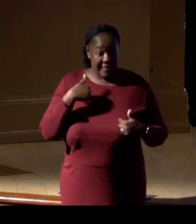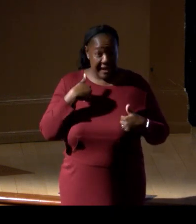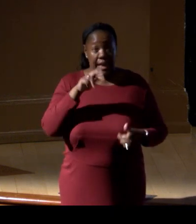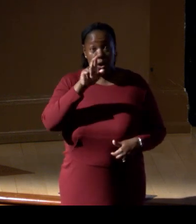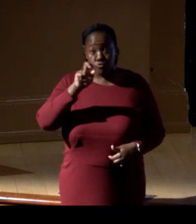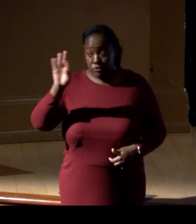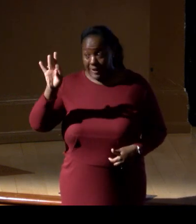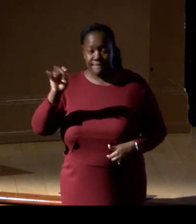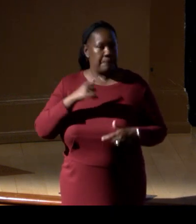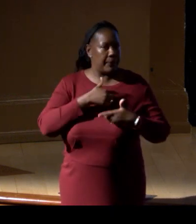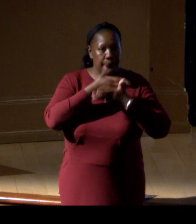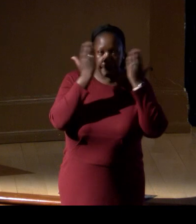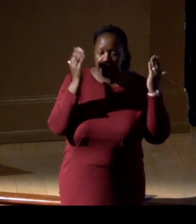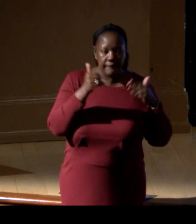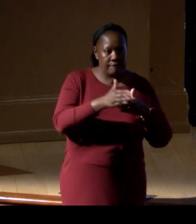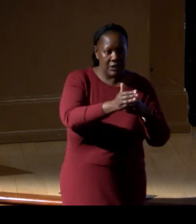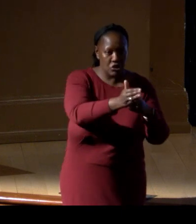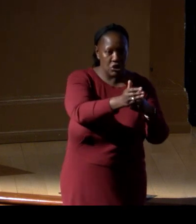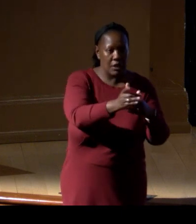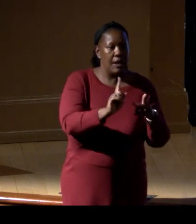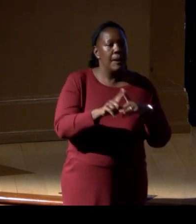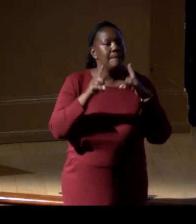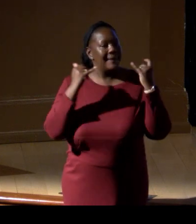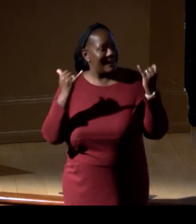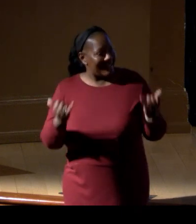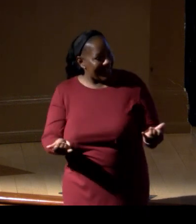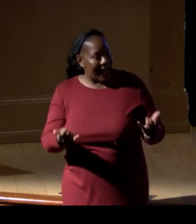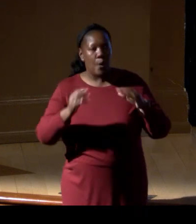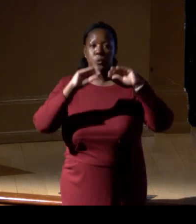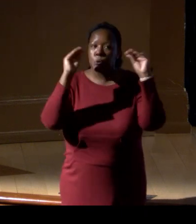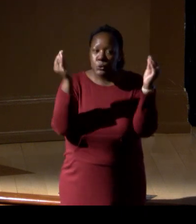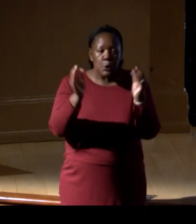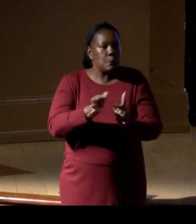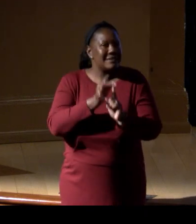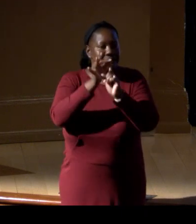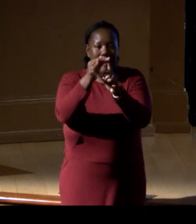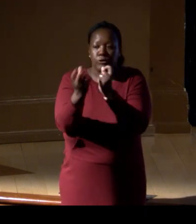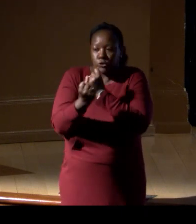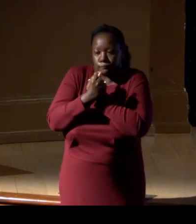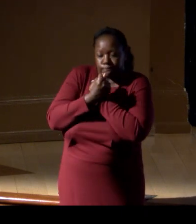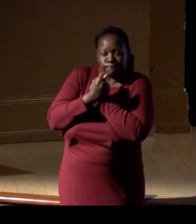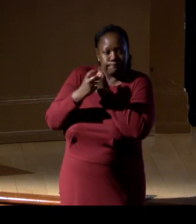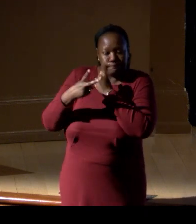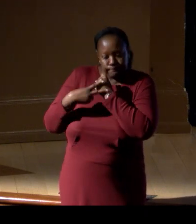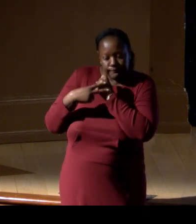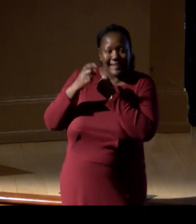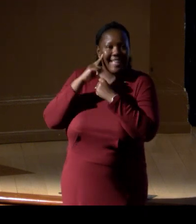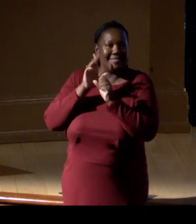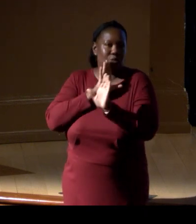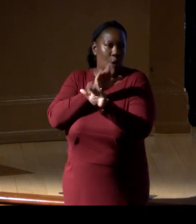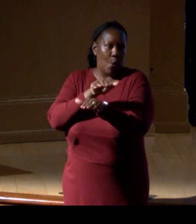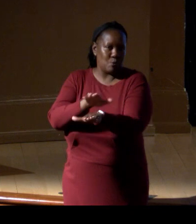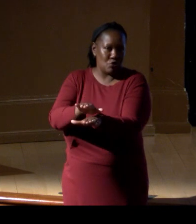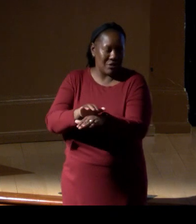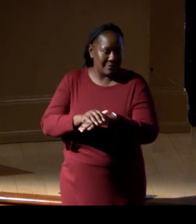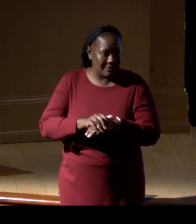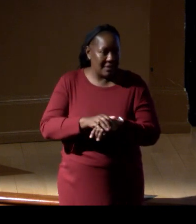But now, there is really no spatial refuge in the ocean. Industrial fishing fleets, as you know, can get everywhere,